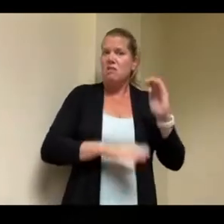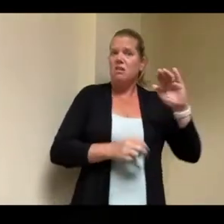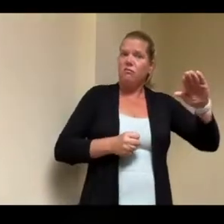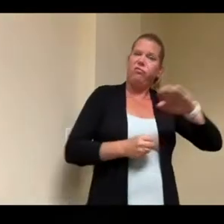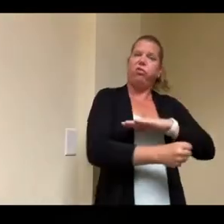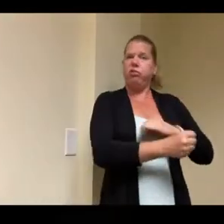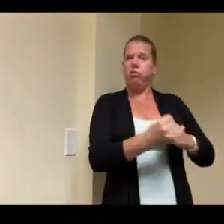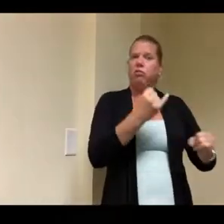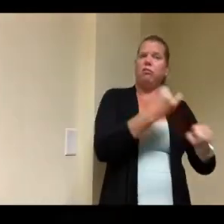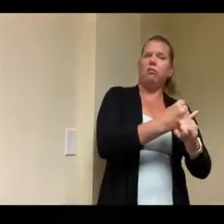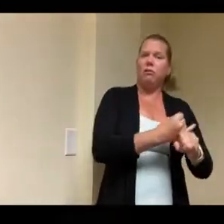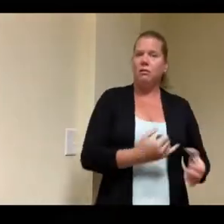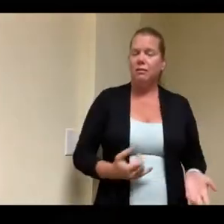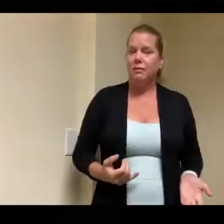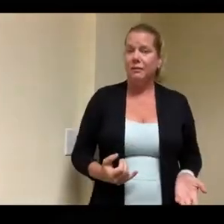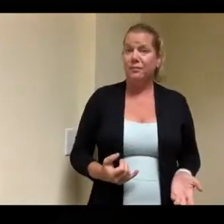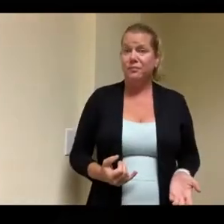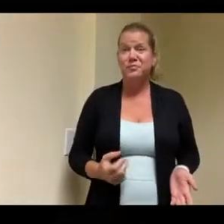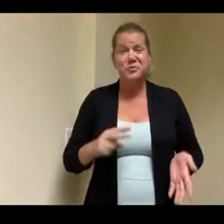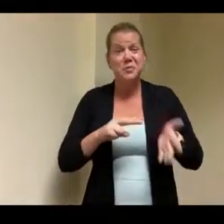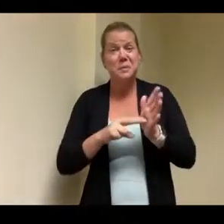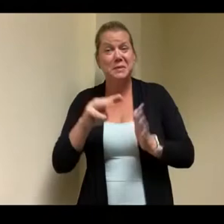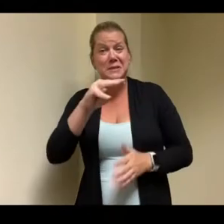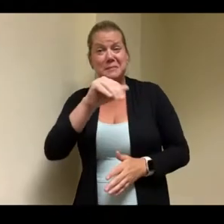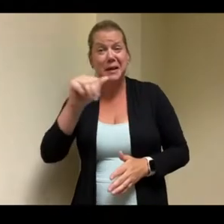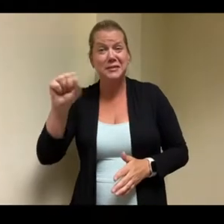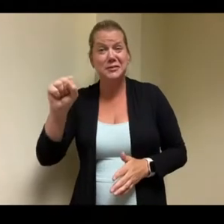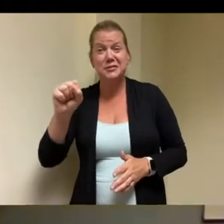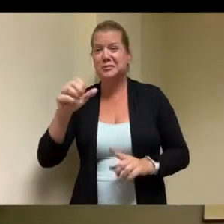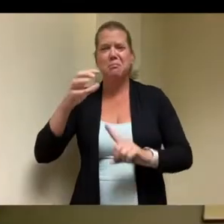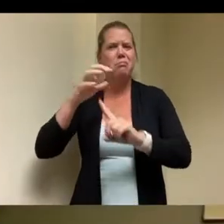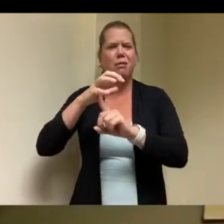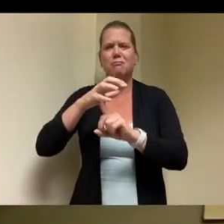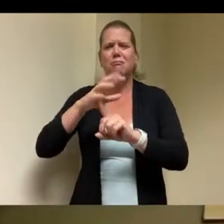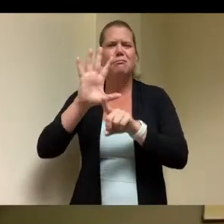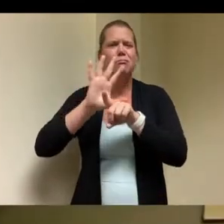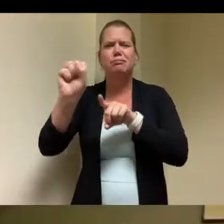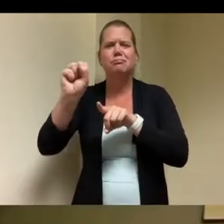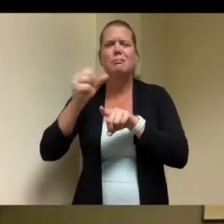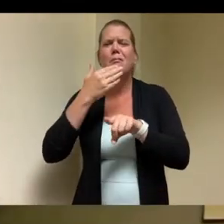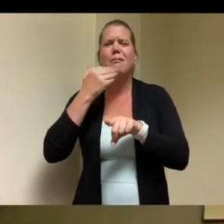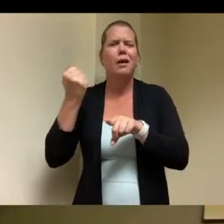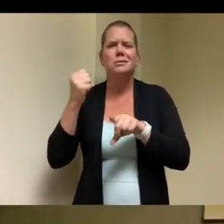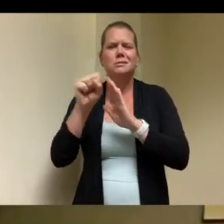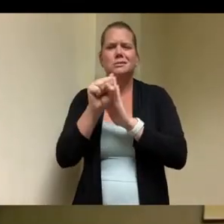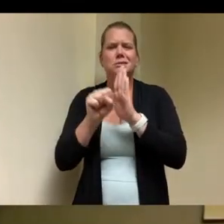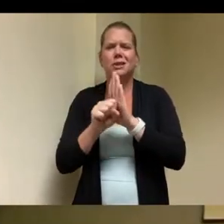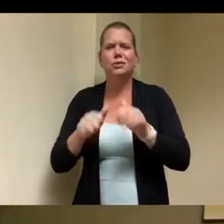to live in if you have challenges like that yeah the same mindset is being put toward older folks you know senior